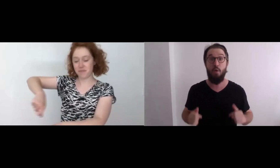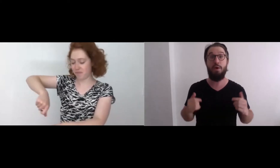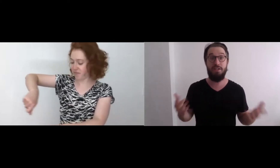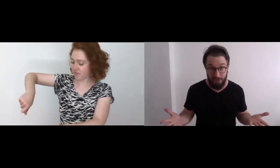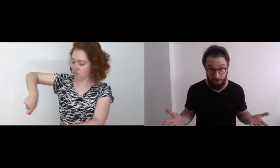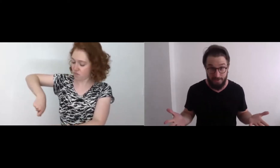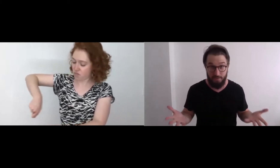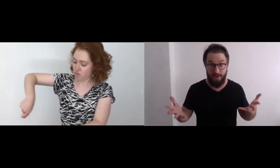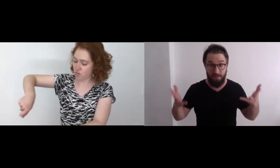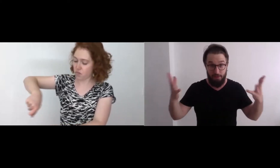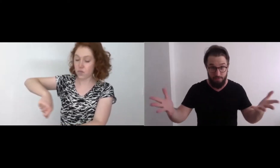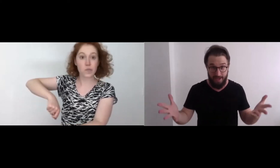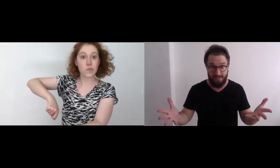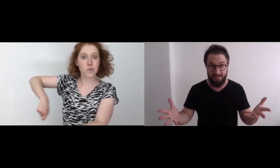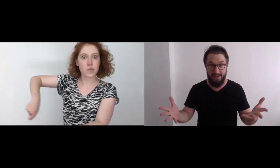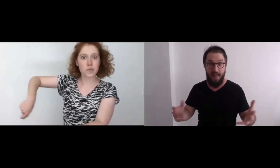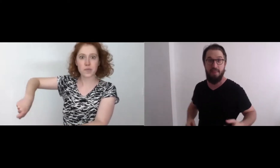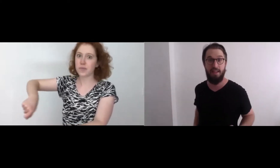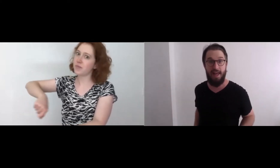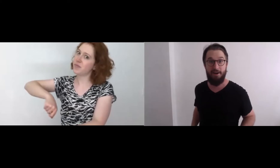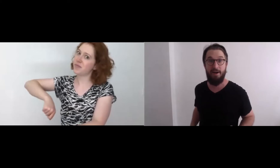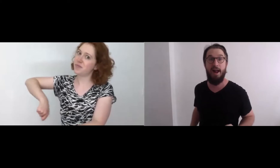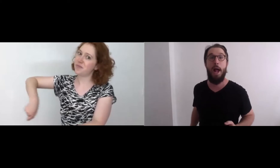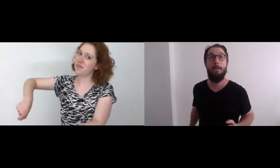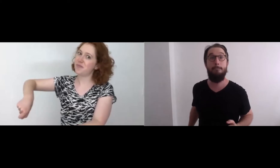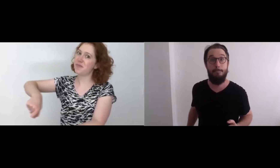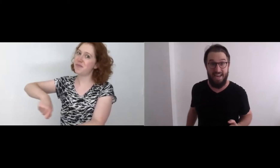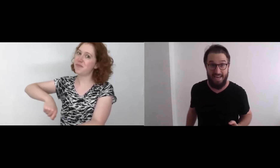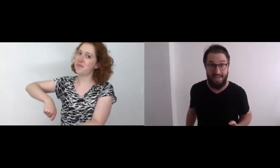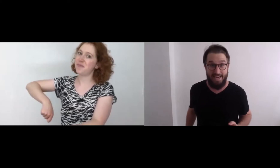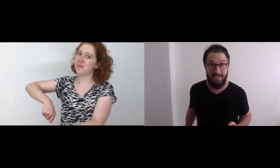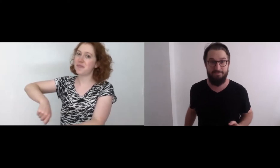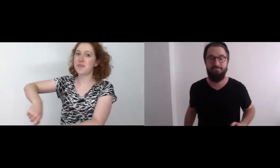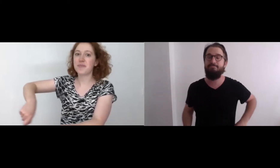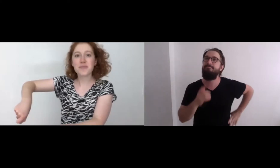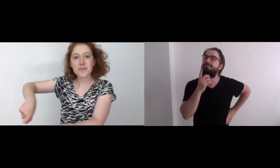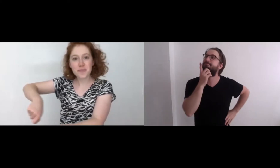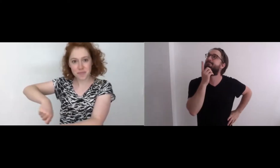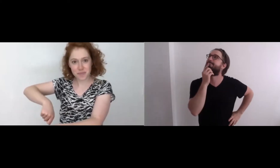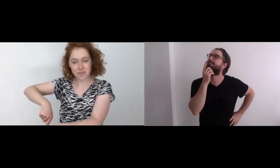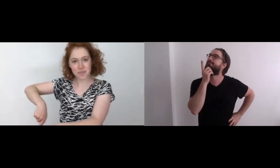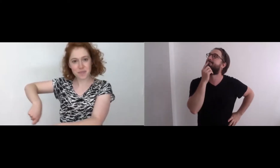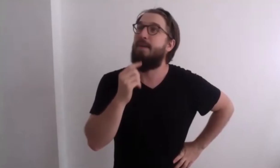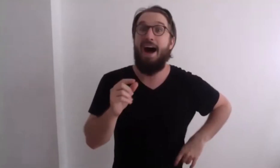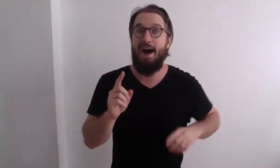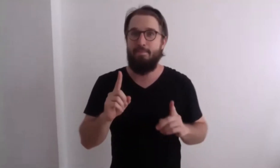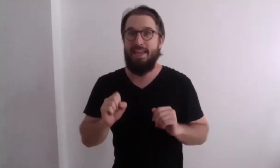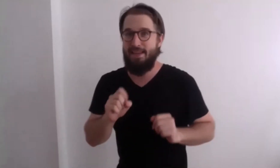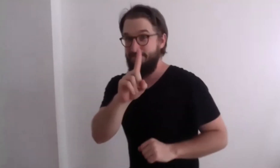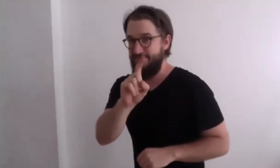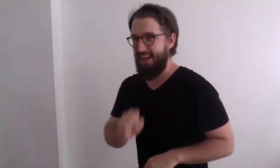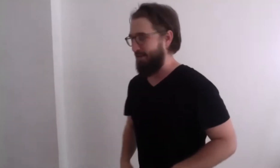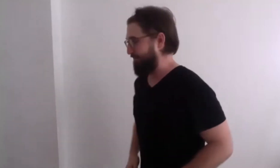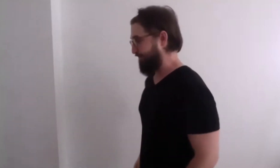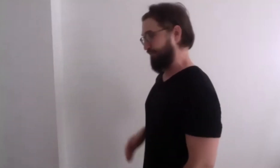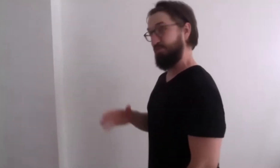which starts with, you guessed it: the letter B! Hmmm... Ah, B! I got it.